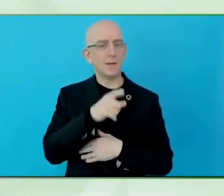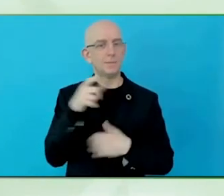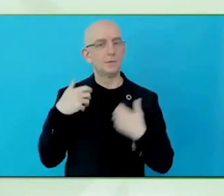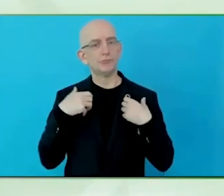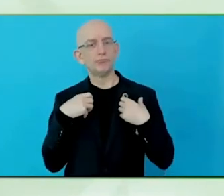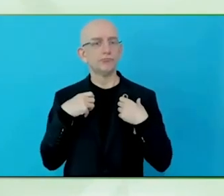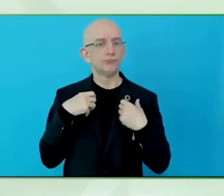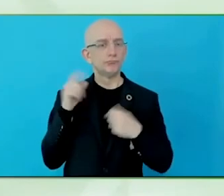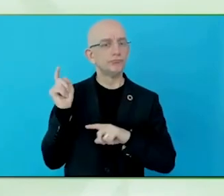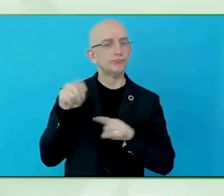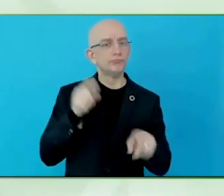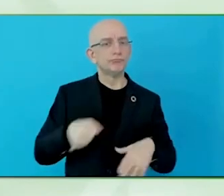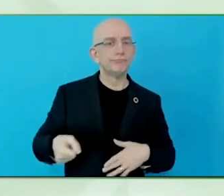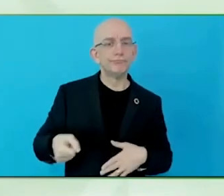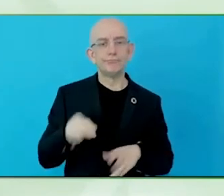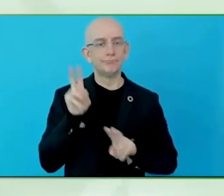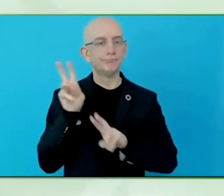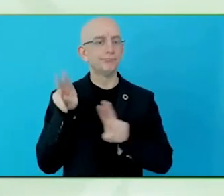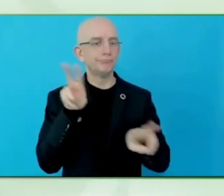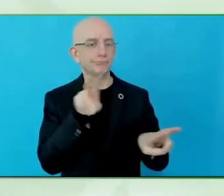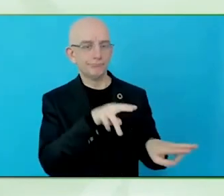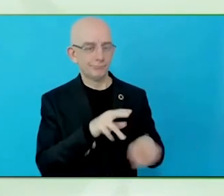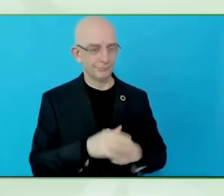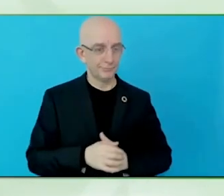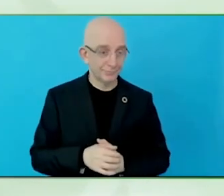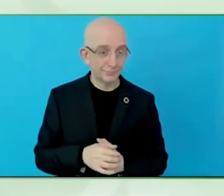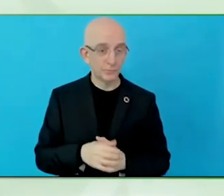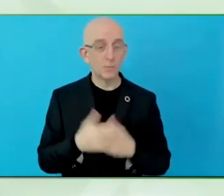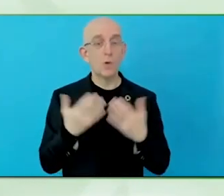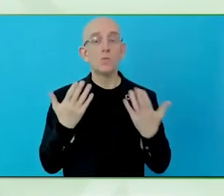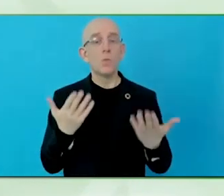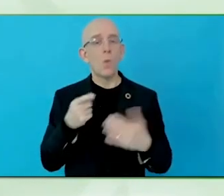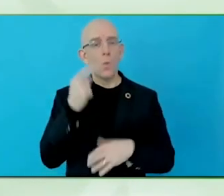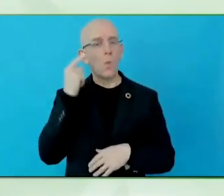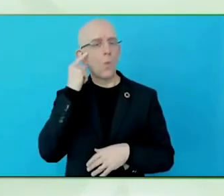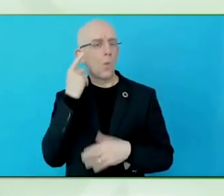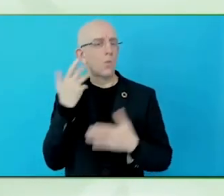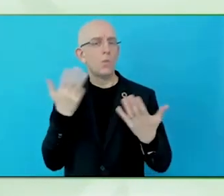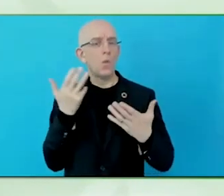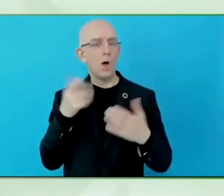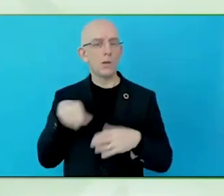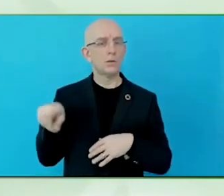We talk about a developing nation, the laws are not incremented properly.